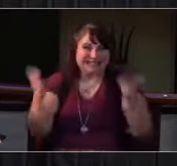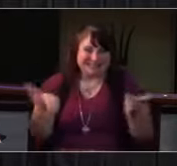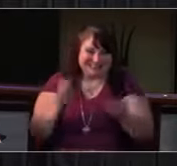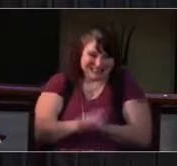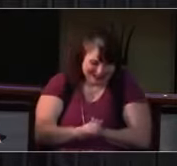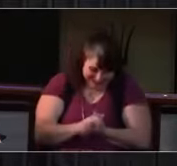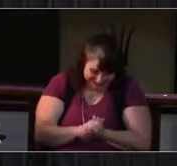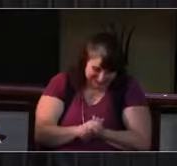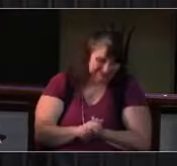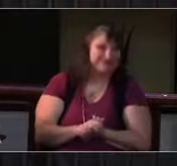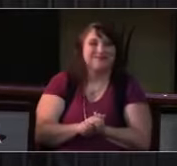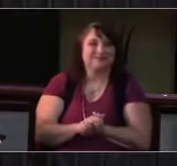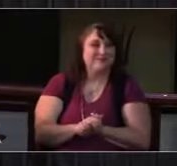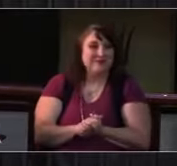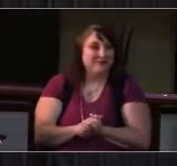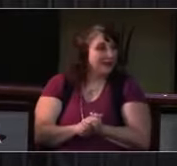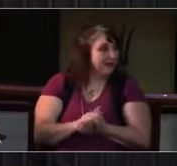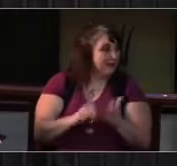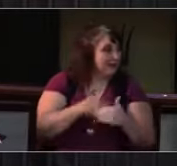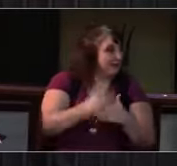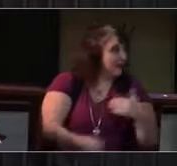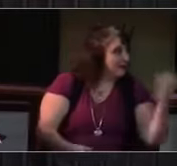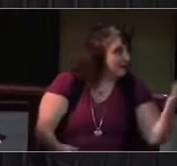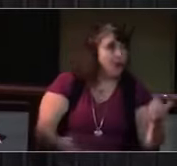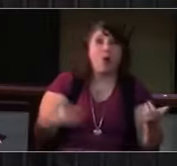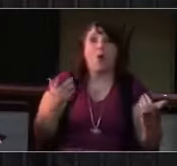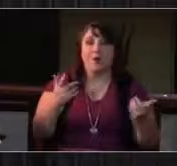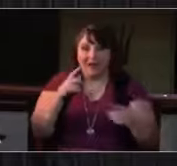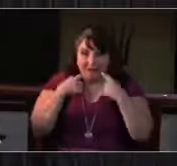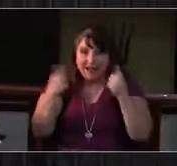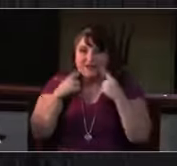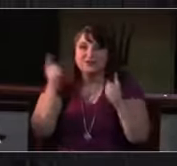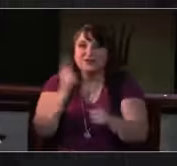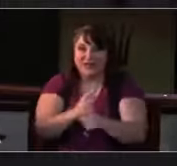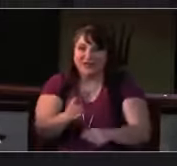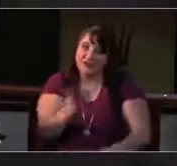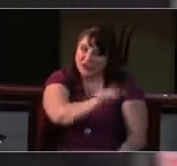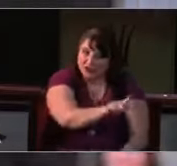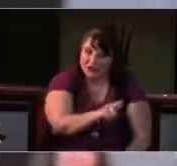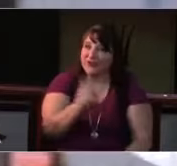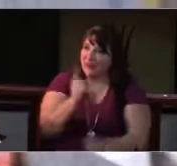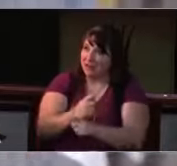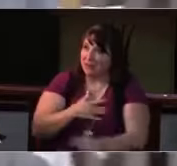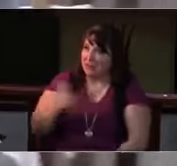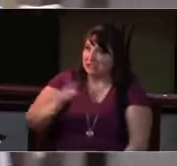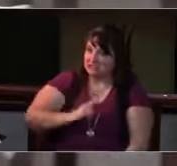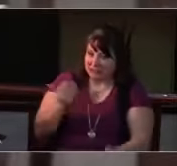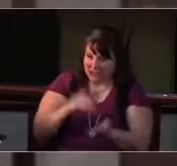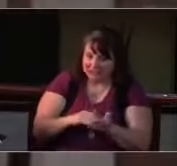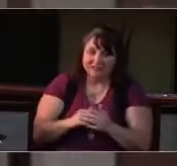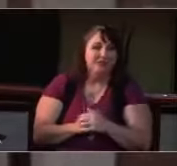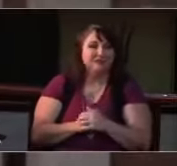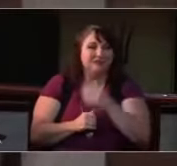The Peace of Christ be with you all and always. And also with you.